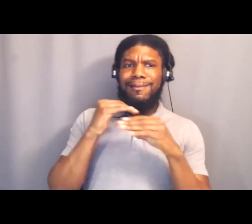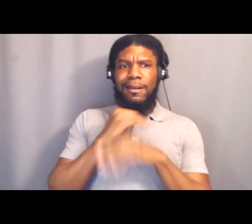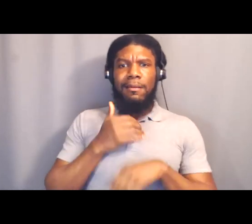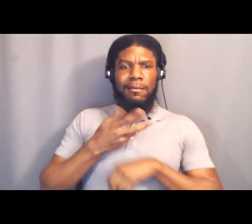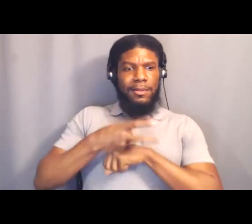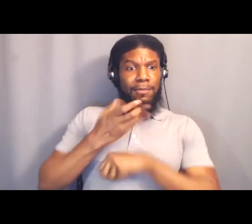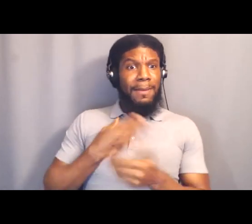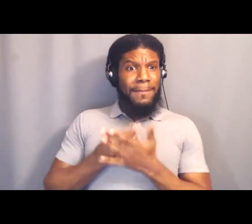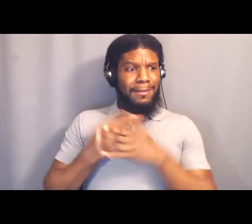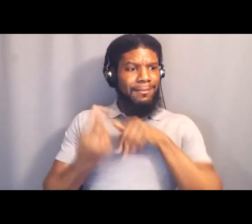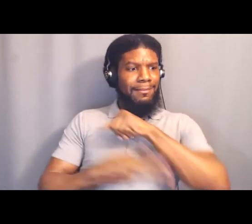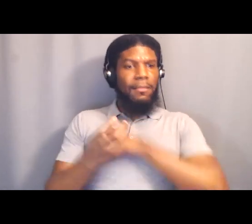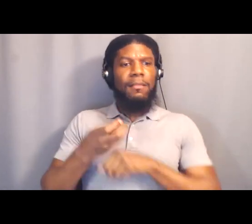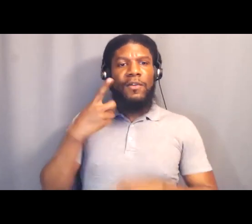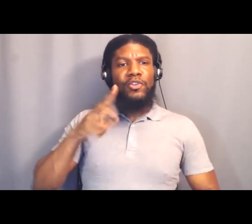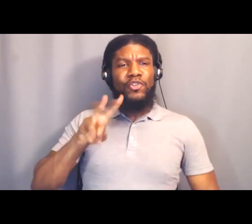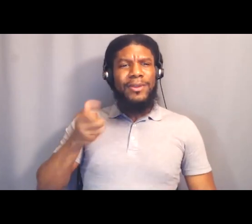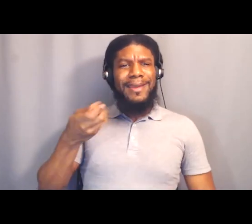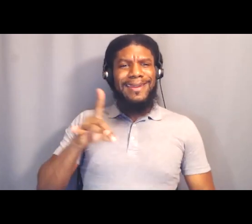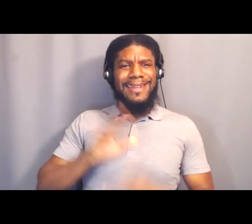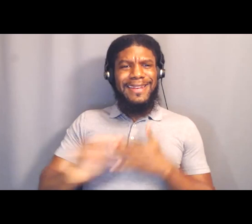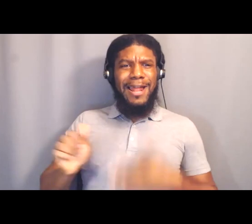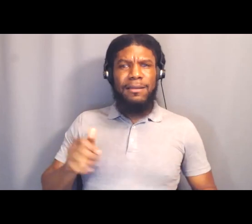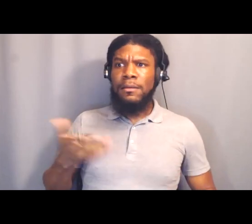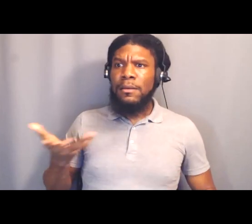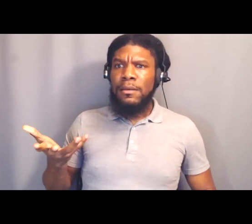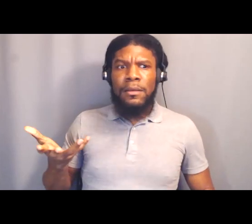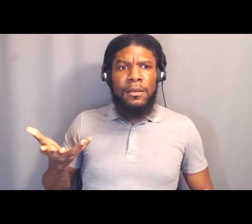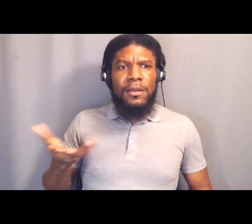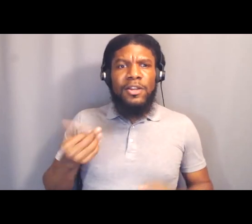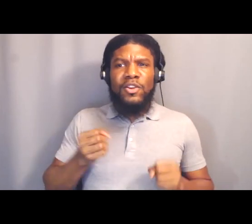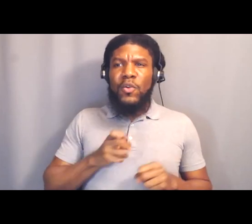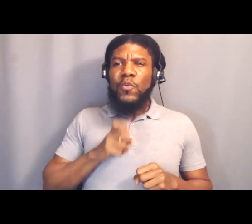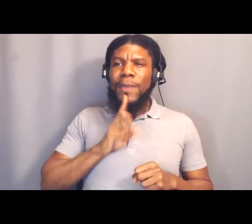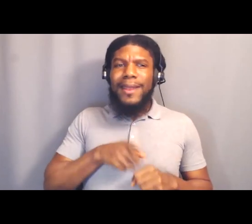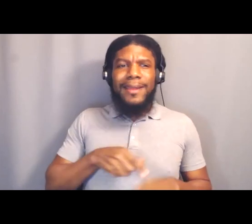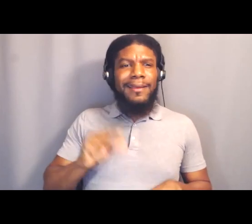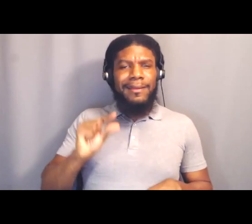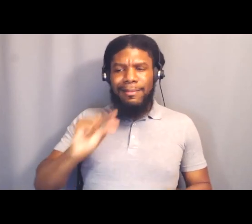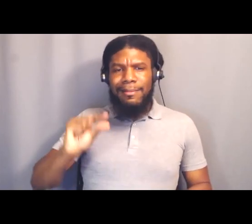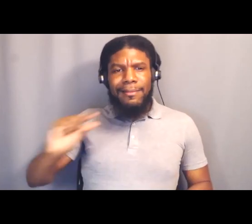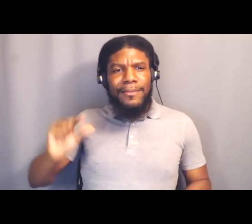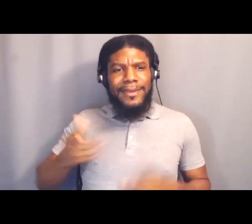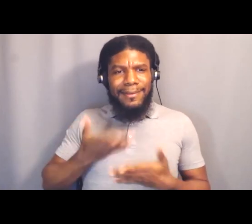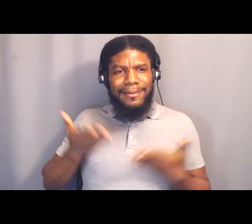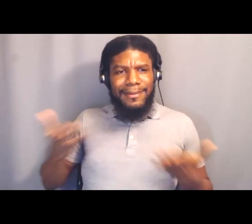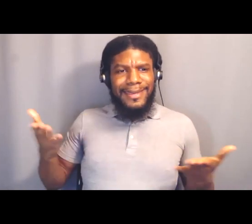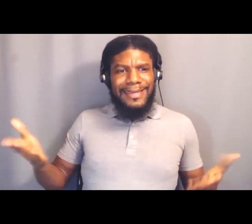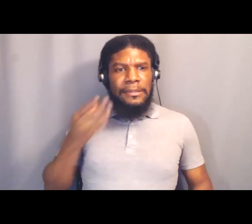And, it's those little things. Those little things that it has me flustered